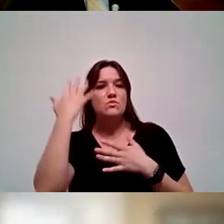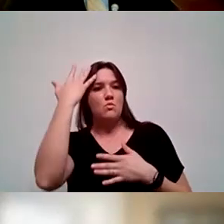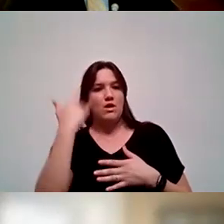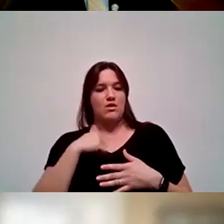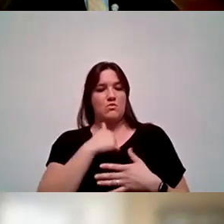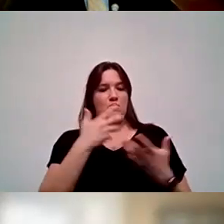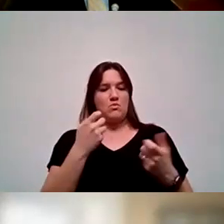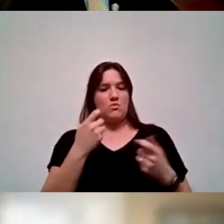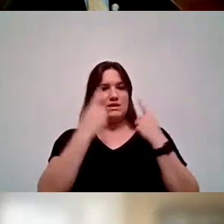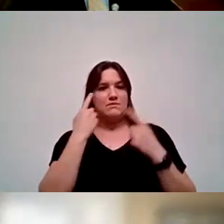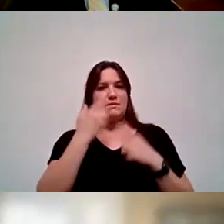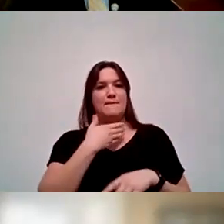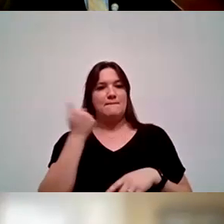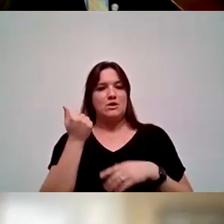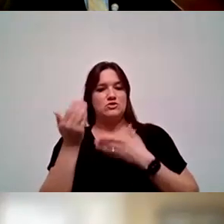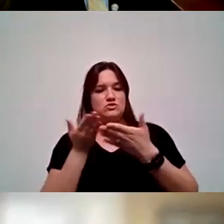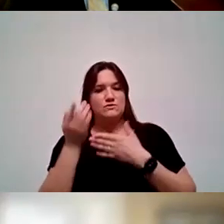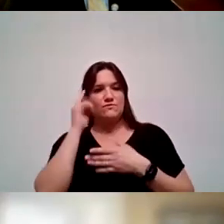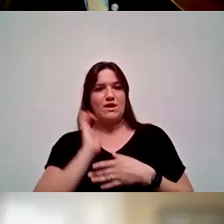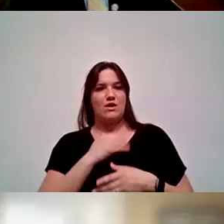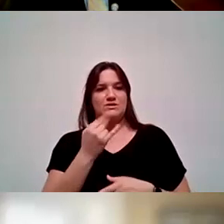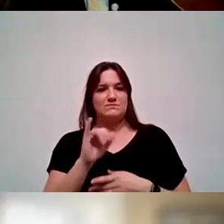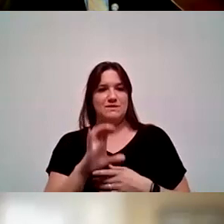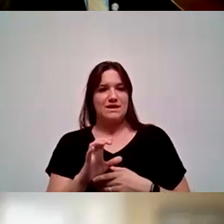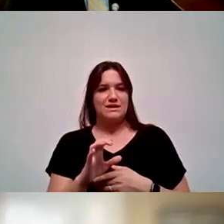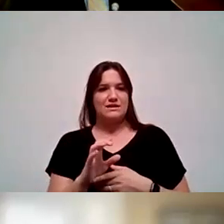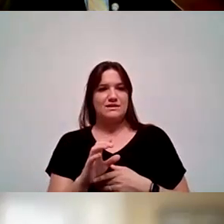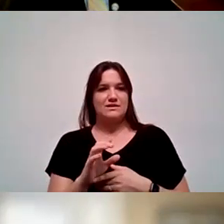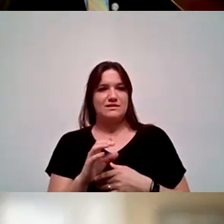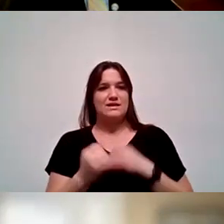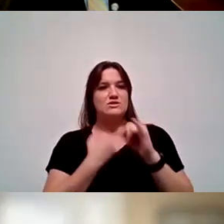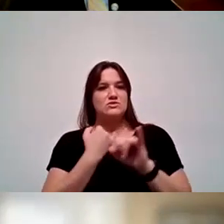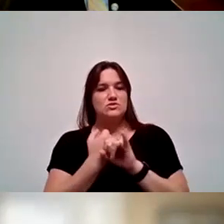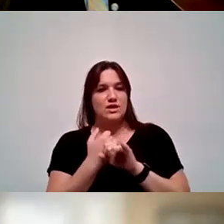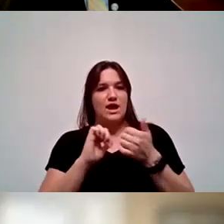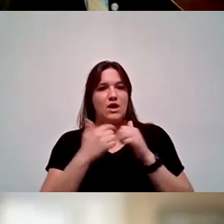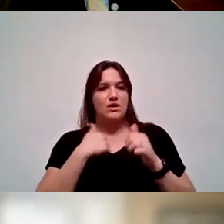being a better servant to our Hispanic Serving Institutions. How can we